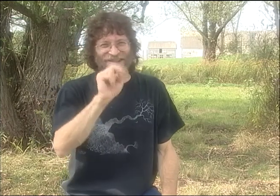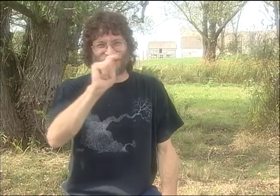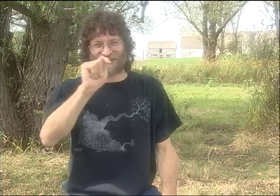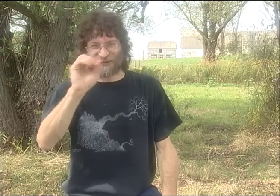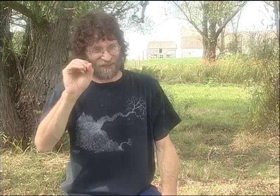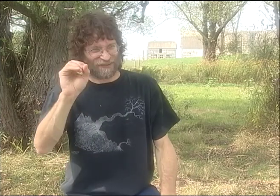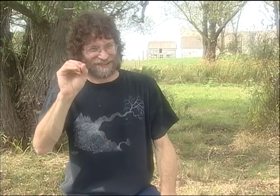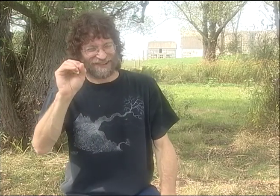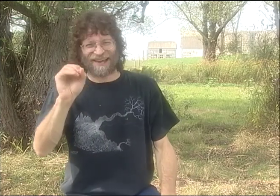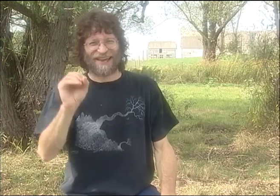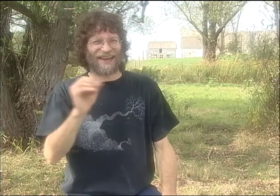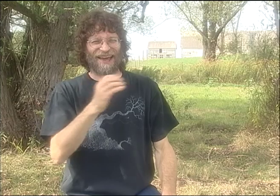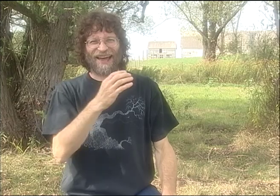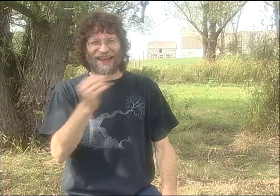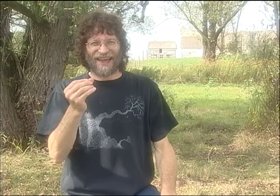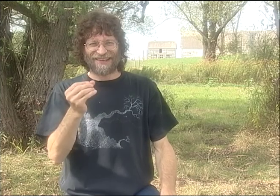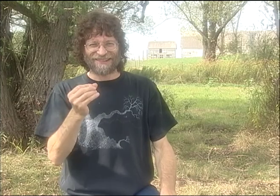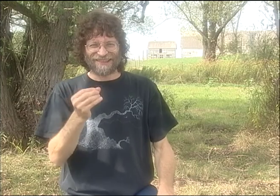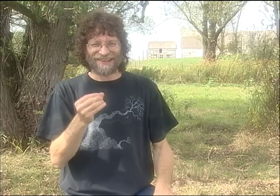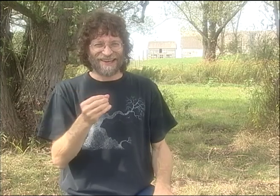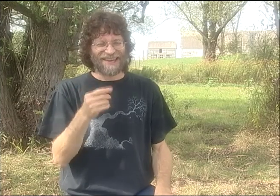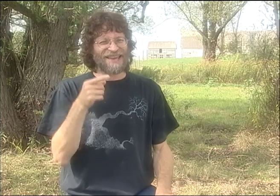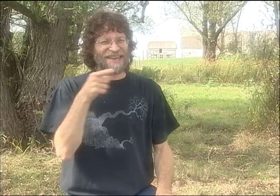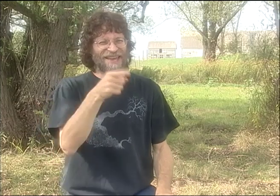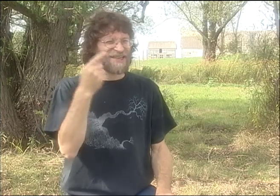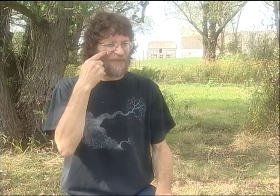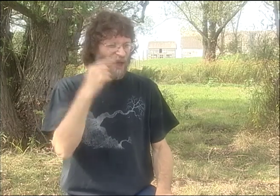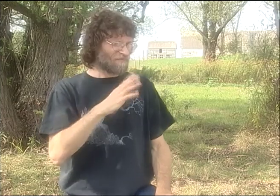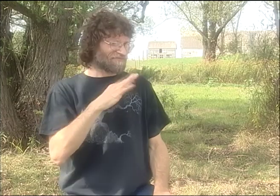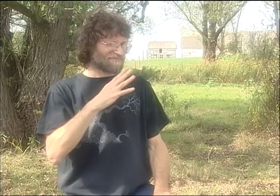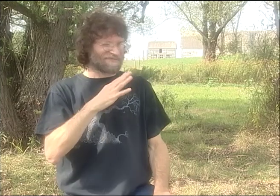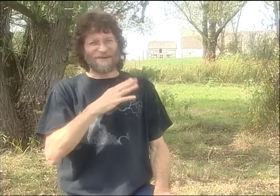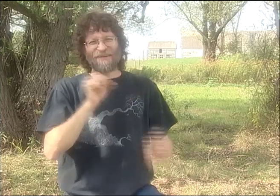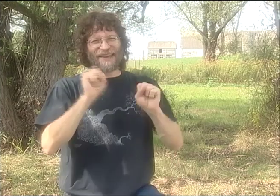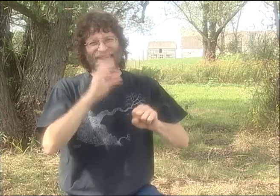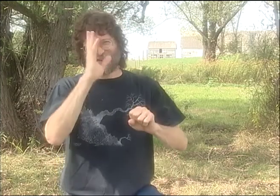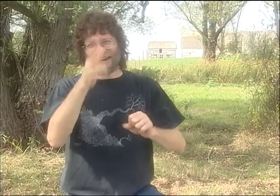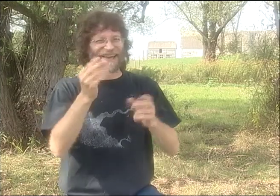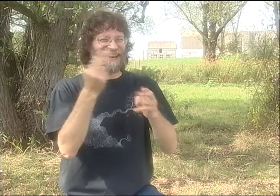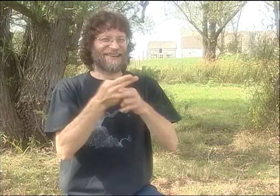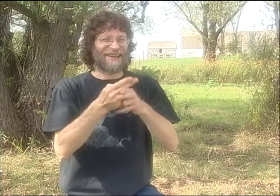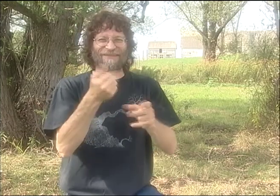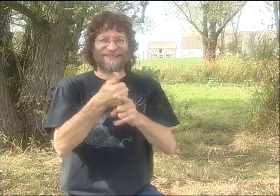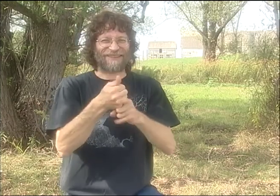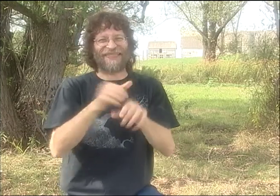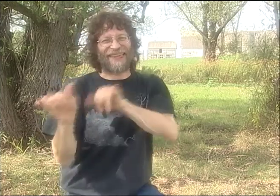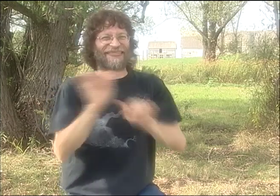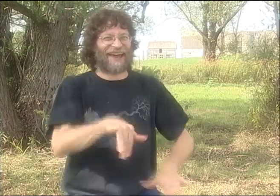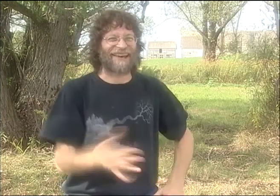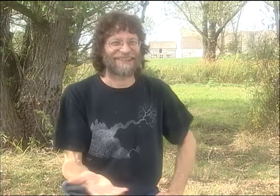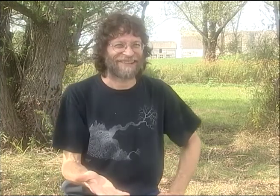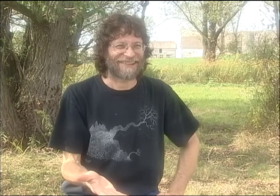AND PETER LOVED THAT CONCEPT OF A LEAN-TO. THAT'S HOW IT WAS EXPRESSED IN ENGLISH, THOSE TWO WORDS.